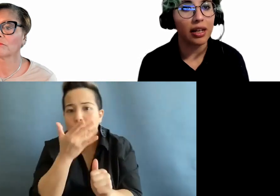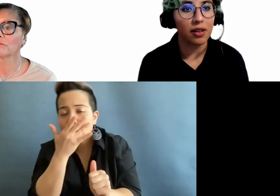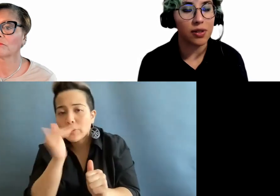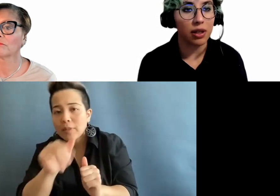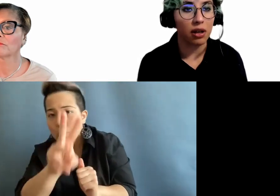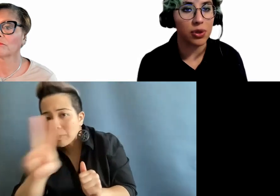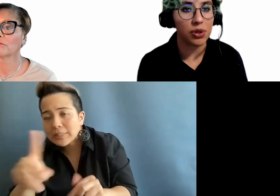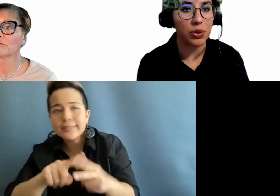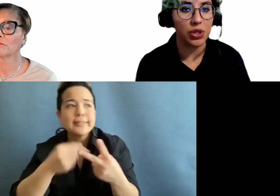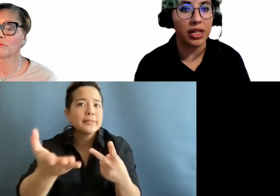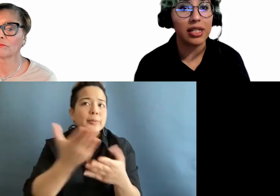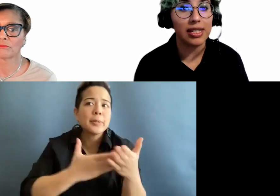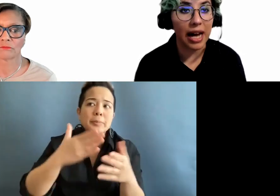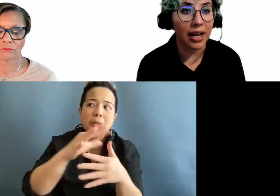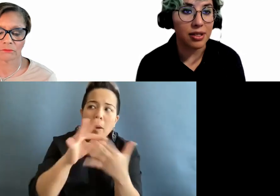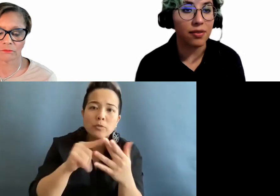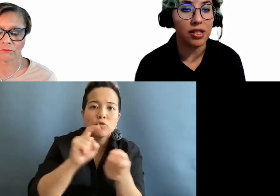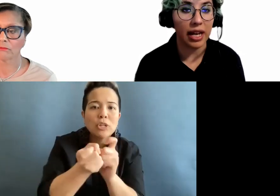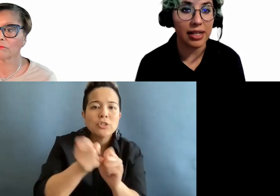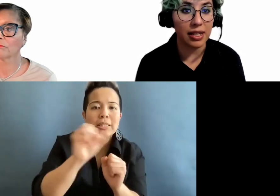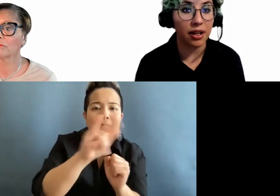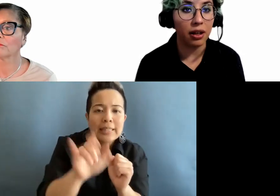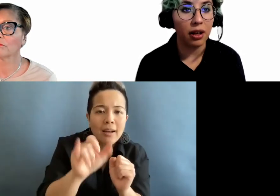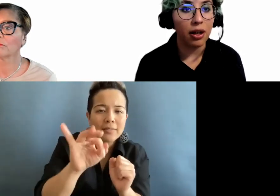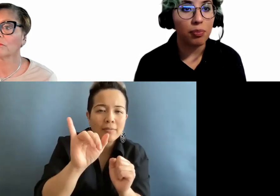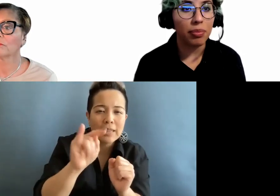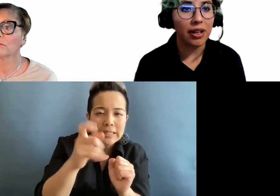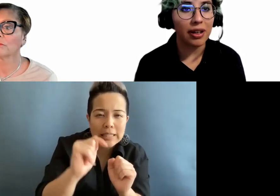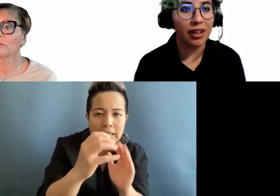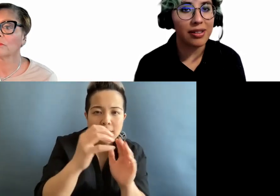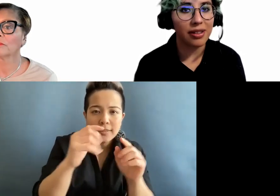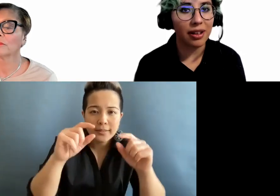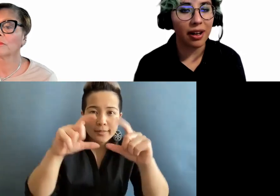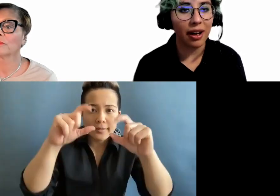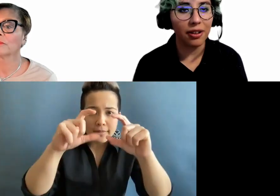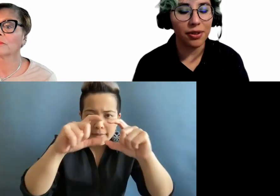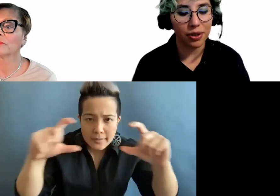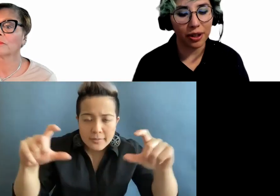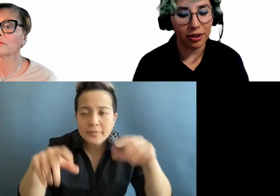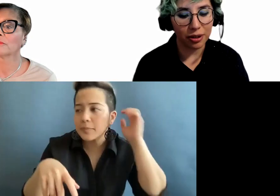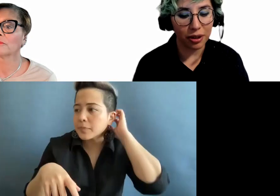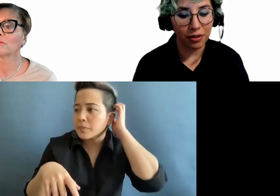it gives you the options to change the size of the text there. But it's kind of trying to cover